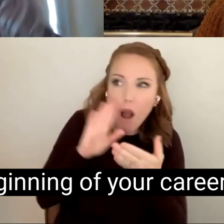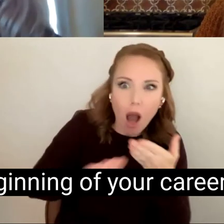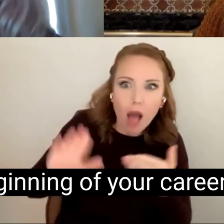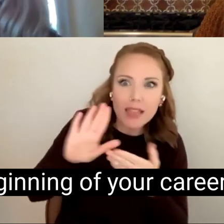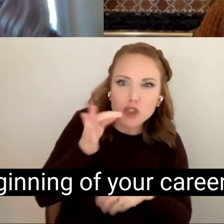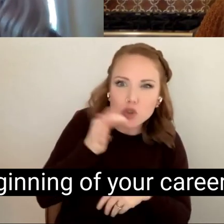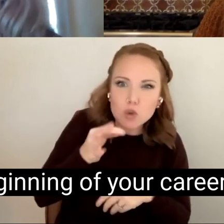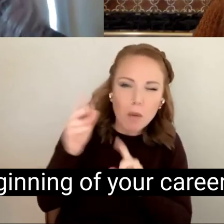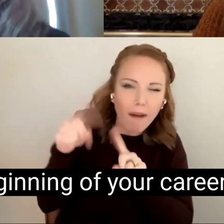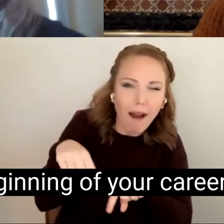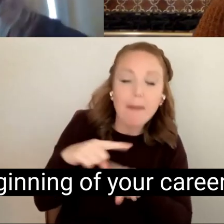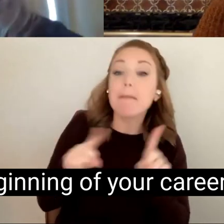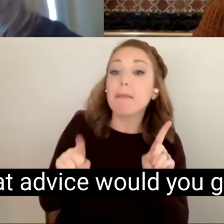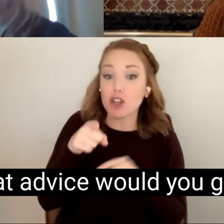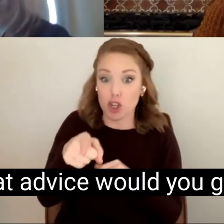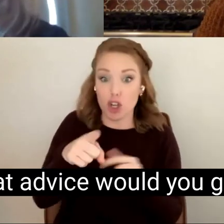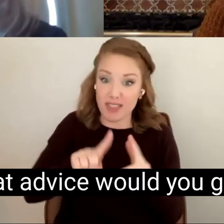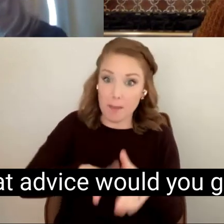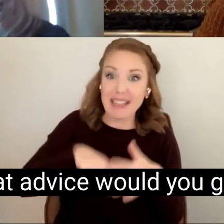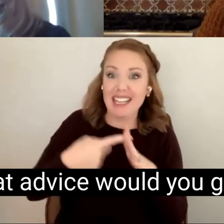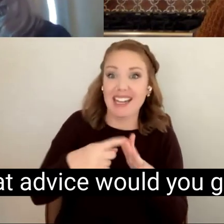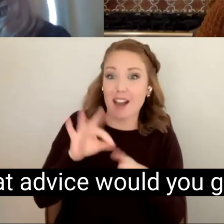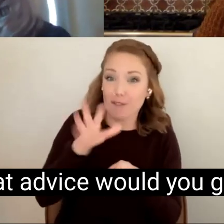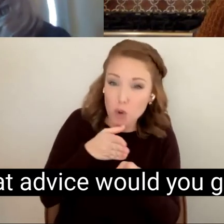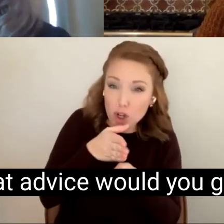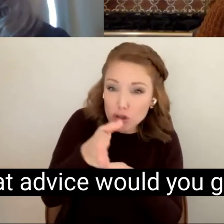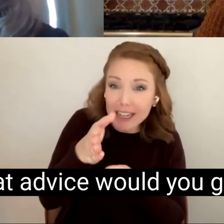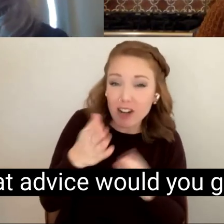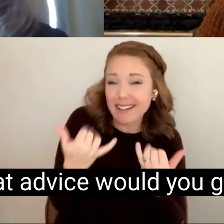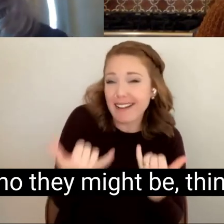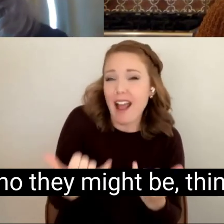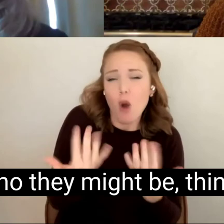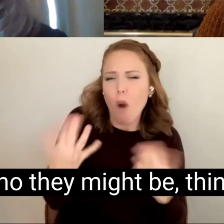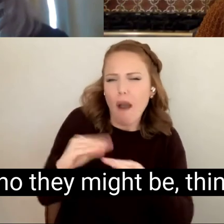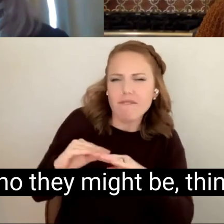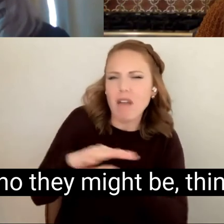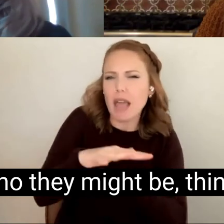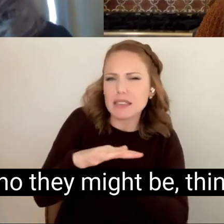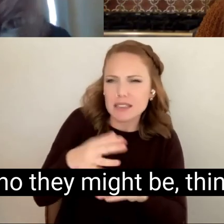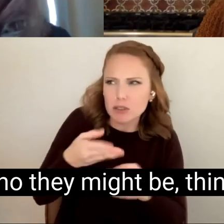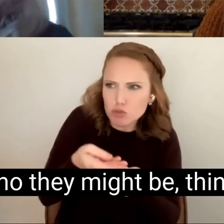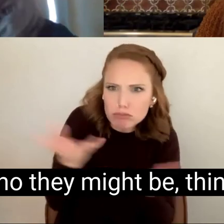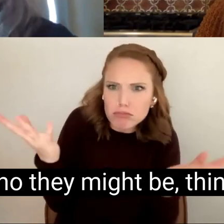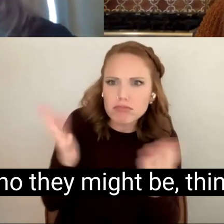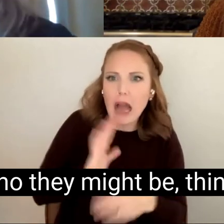that beginning of your career path. And what advice would you give our audience, who they might be, thinking about